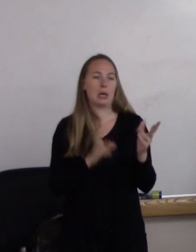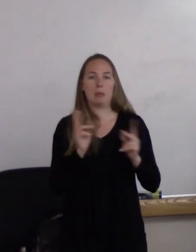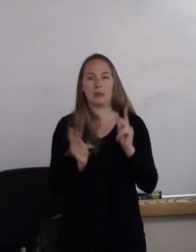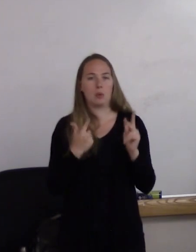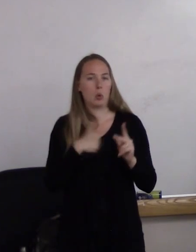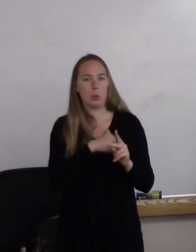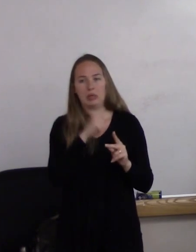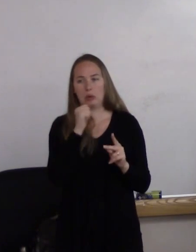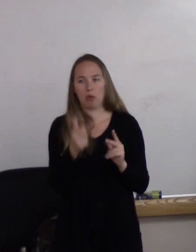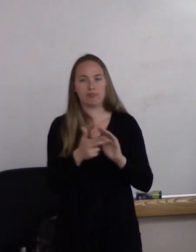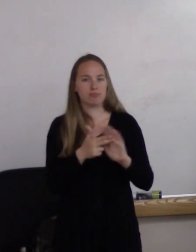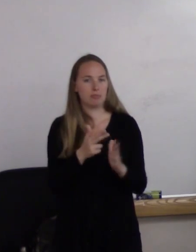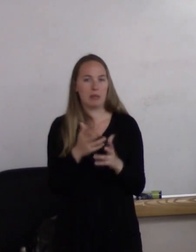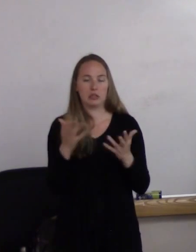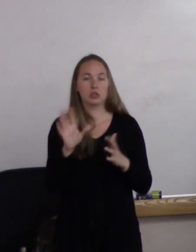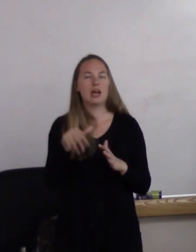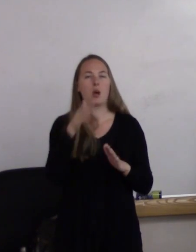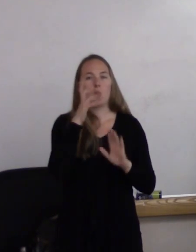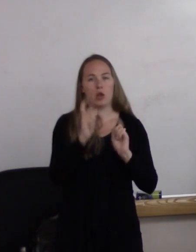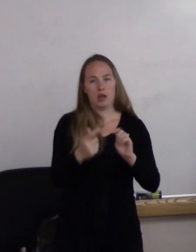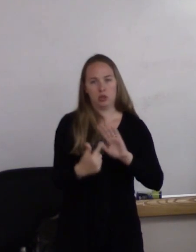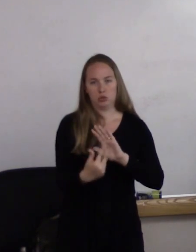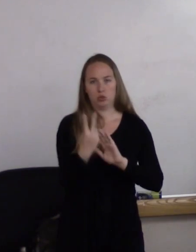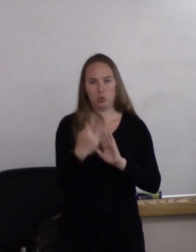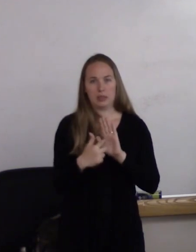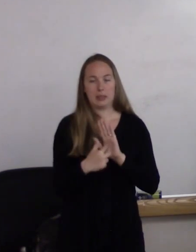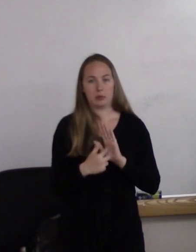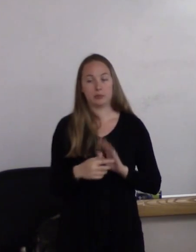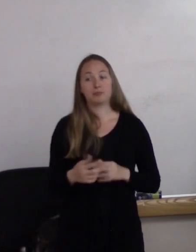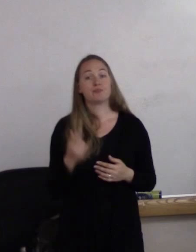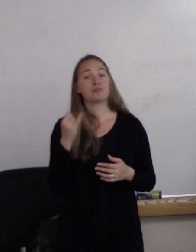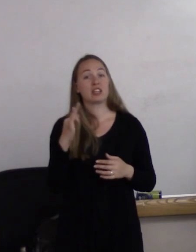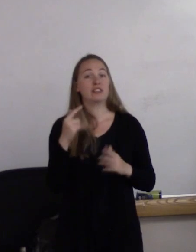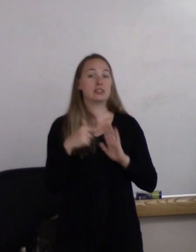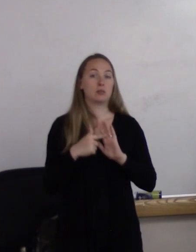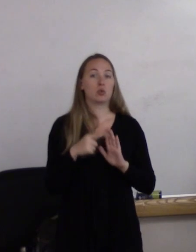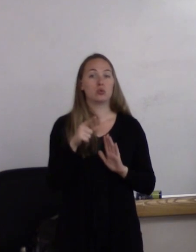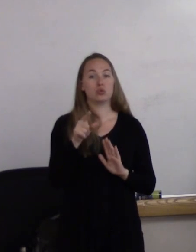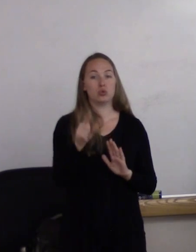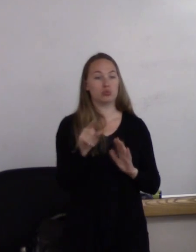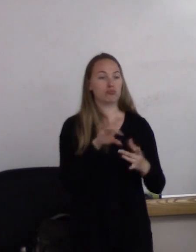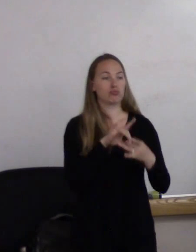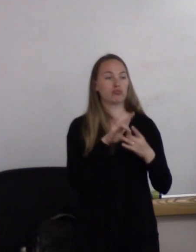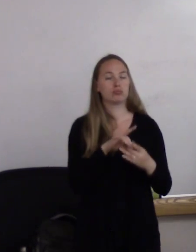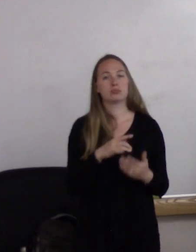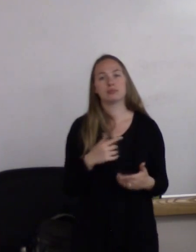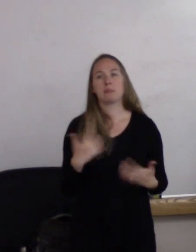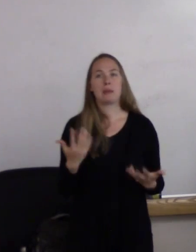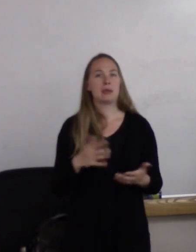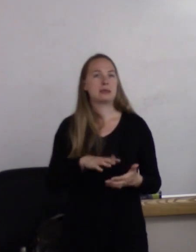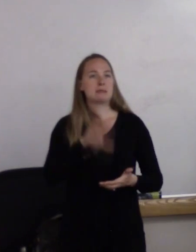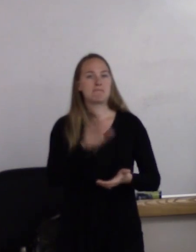And I'll give you two examples. If you're in a relationship-- perhaps have been married for many years.